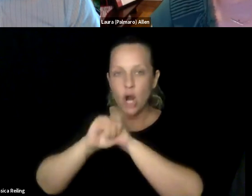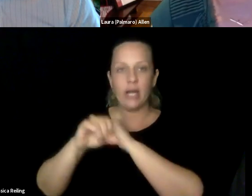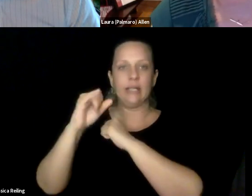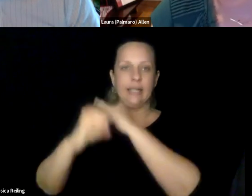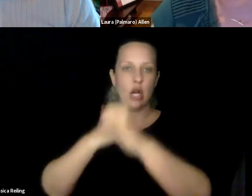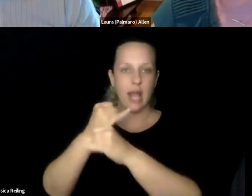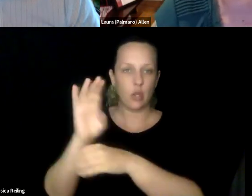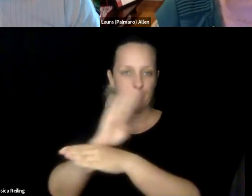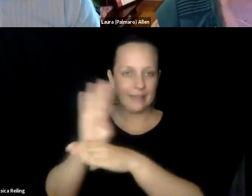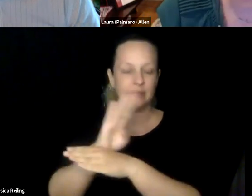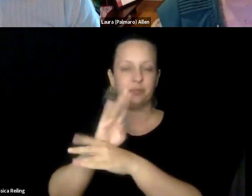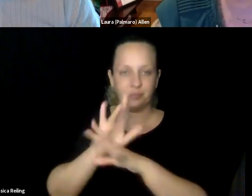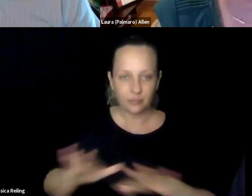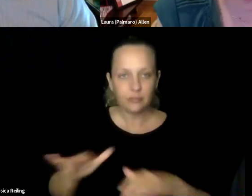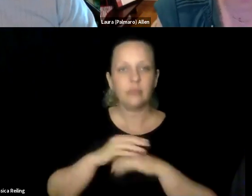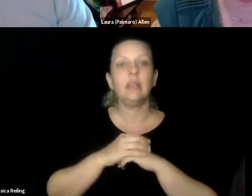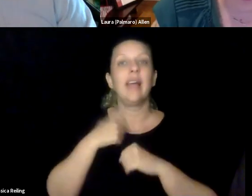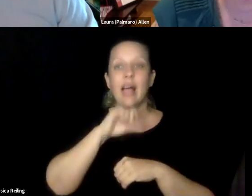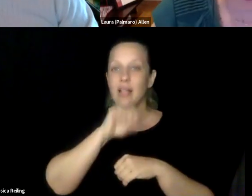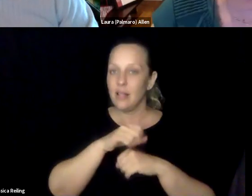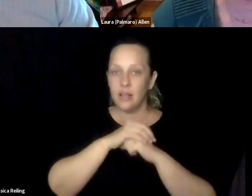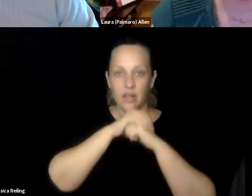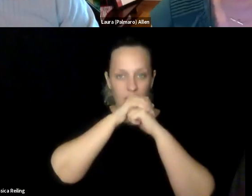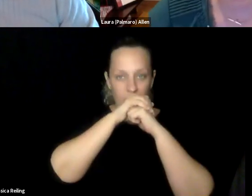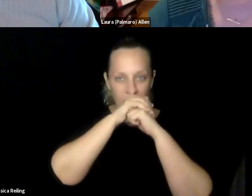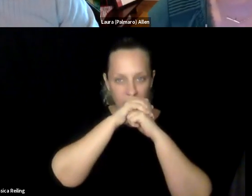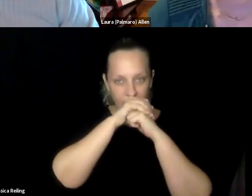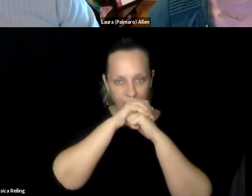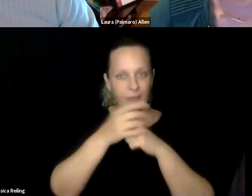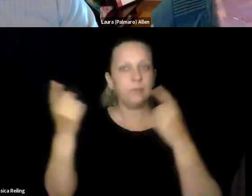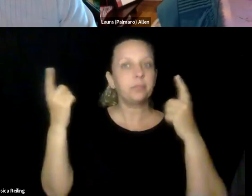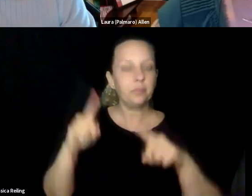At Georgetown I studied marketing and international business and music